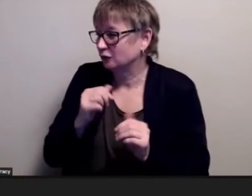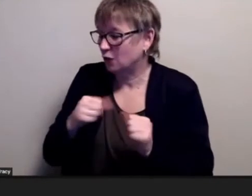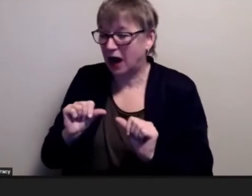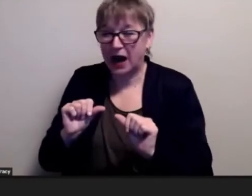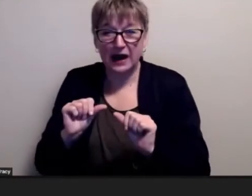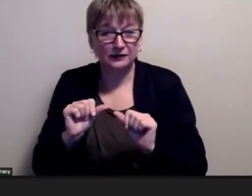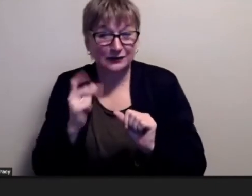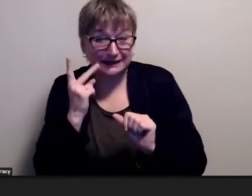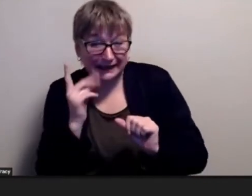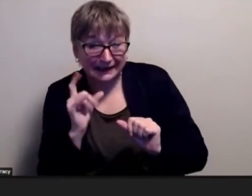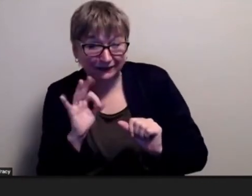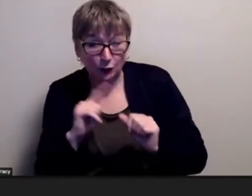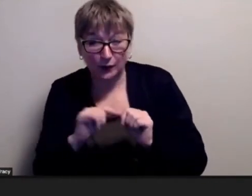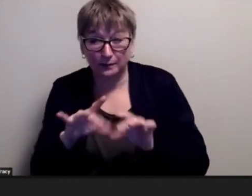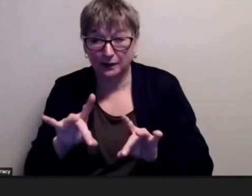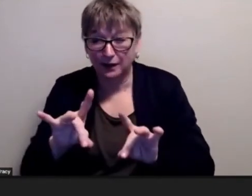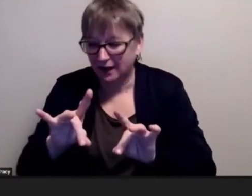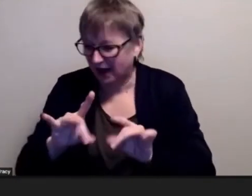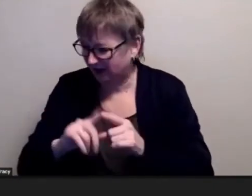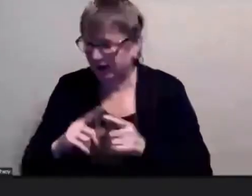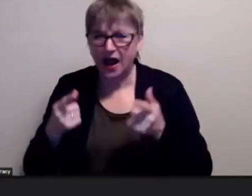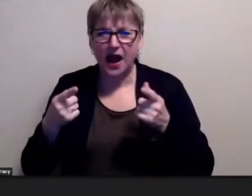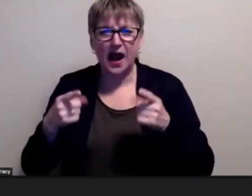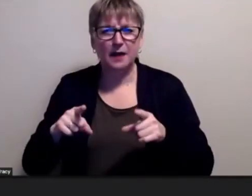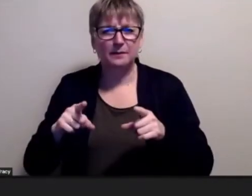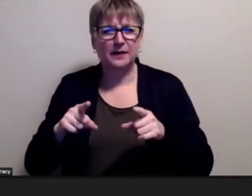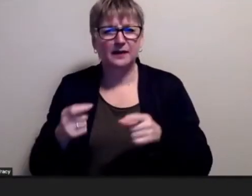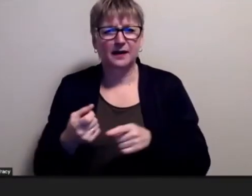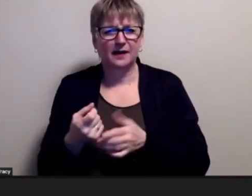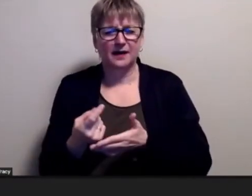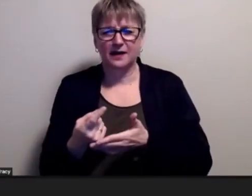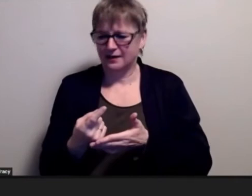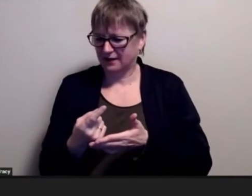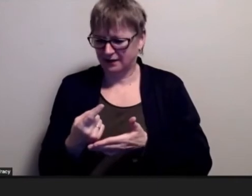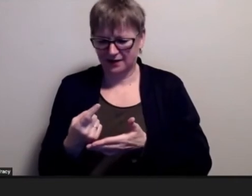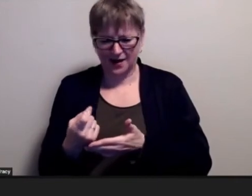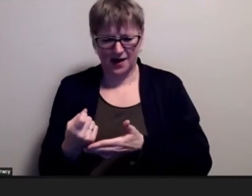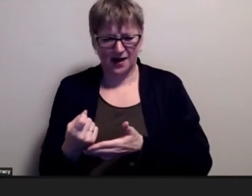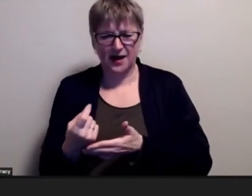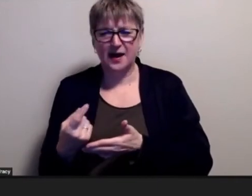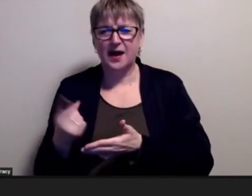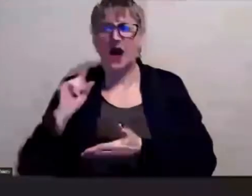i think with last summer you texted me on facebook messenger and we had this